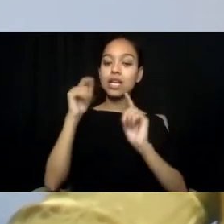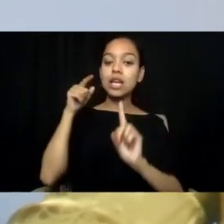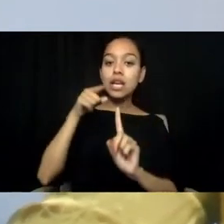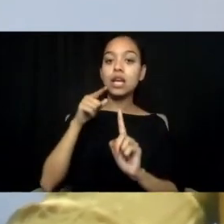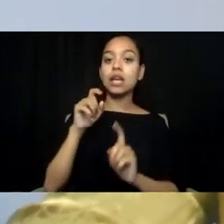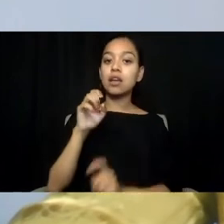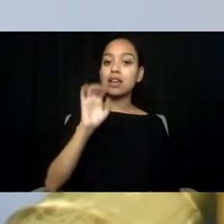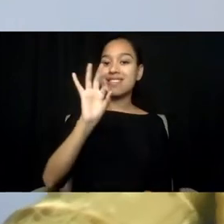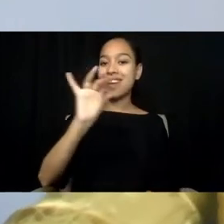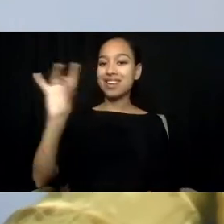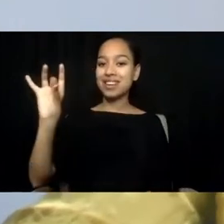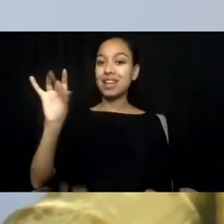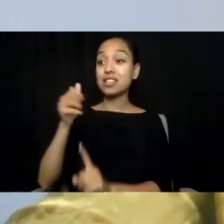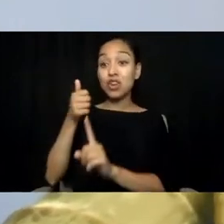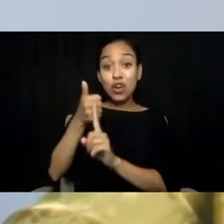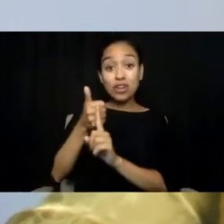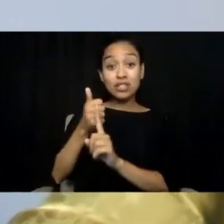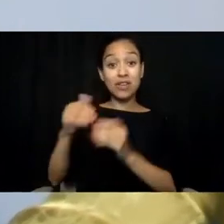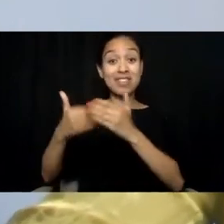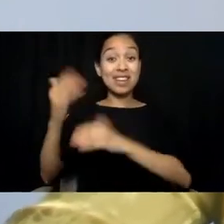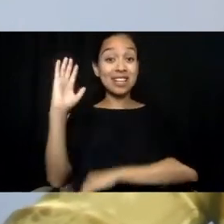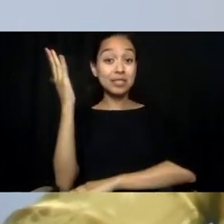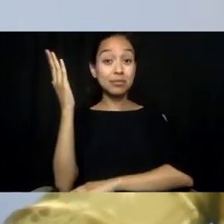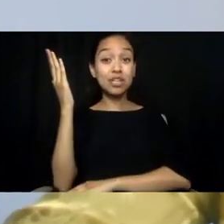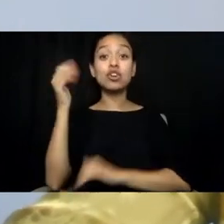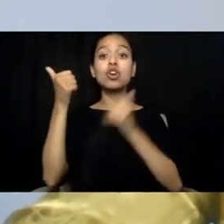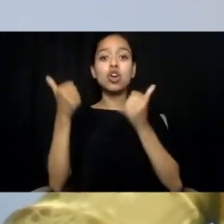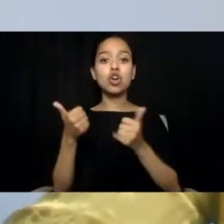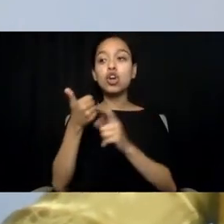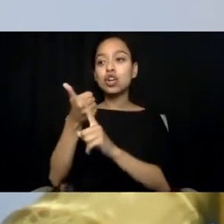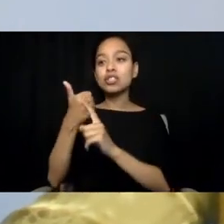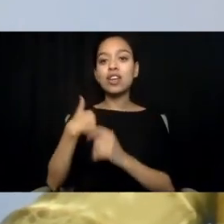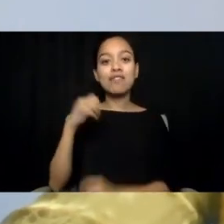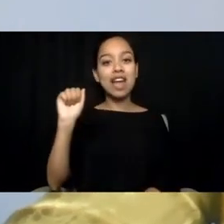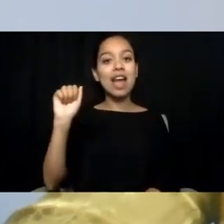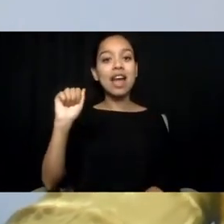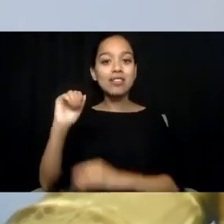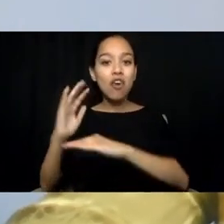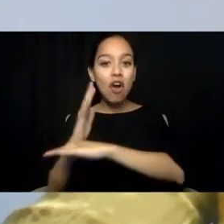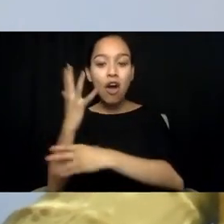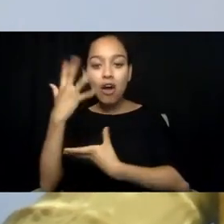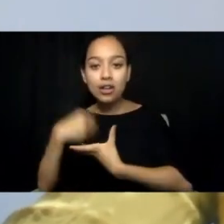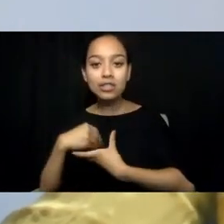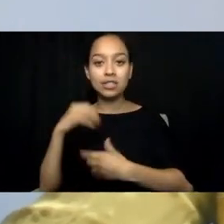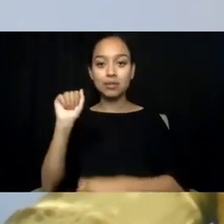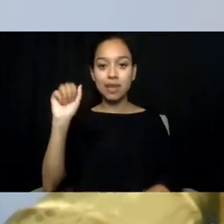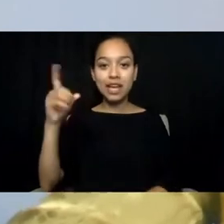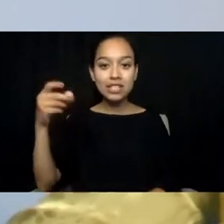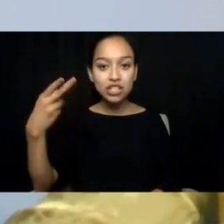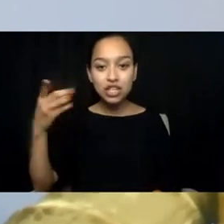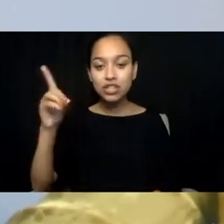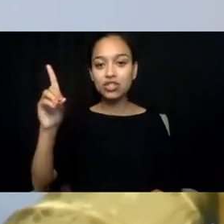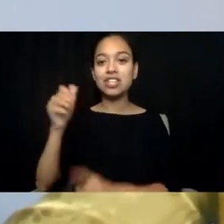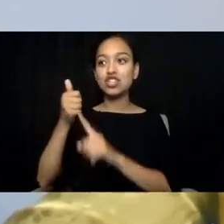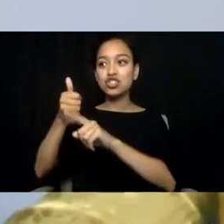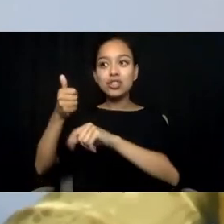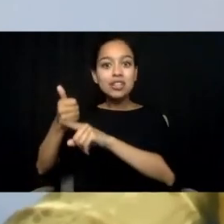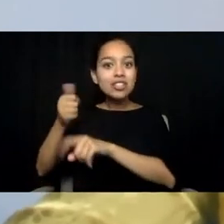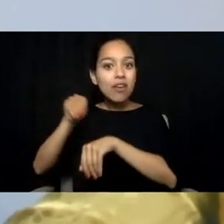and a board-certified autism specialist. She is a leading national consultant and advisor, leveraging the visibility of neurodiverse individuals